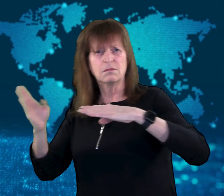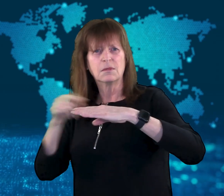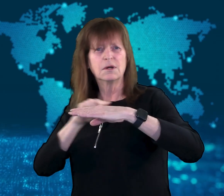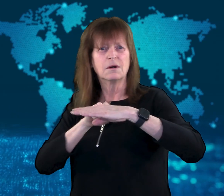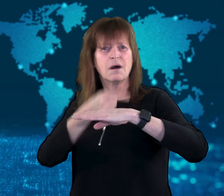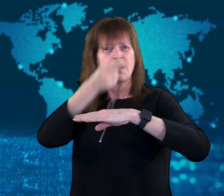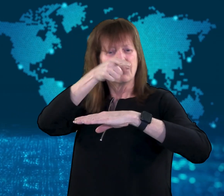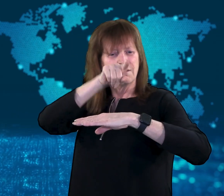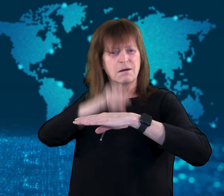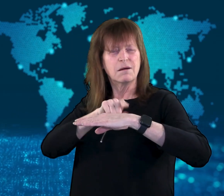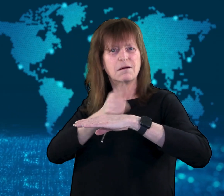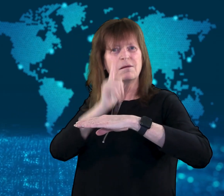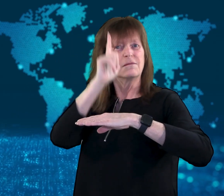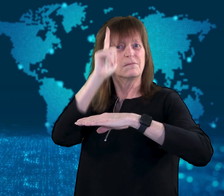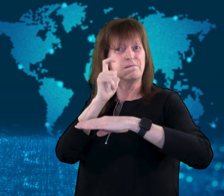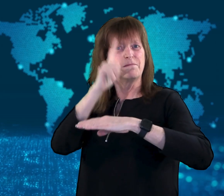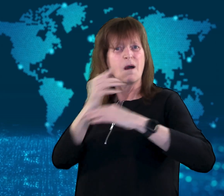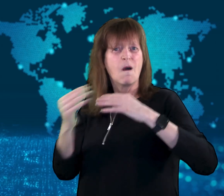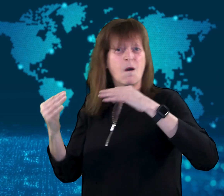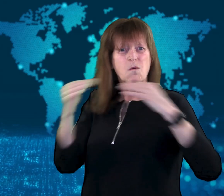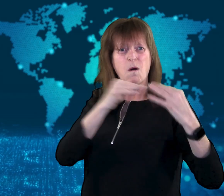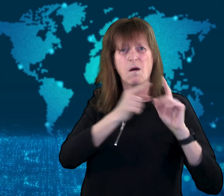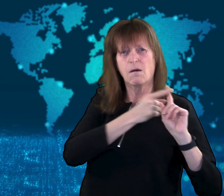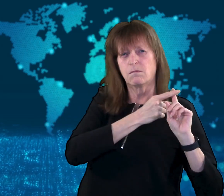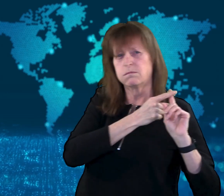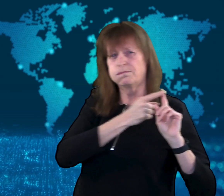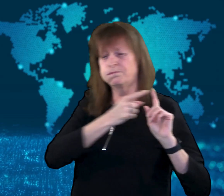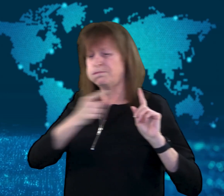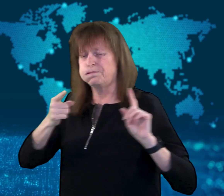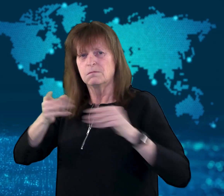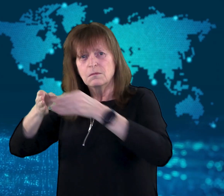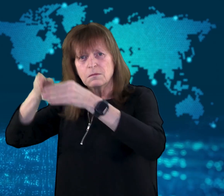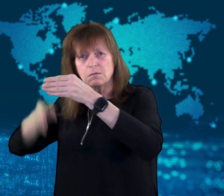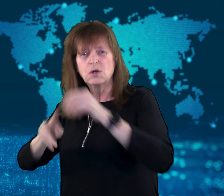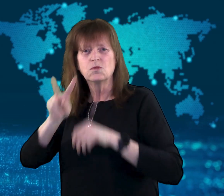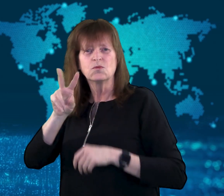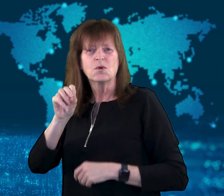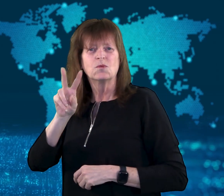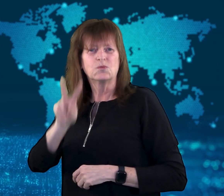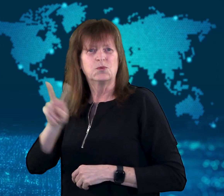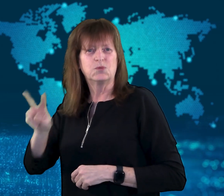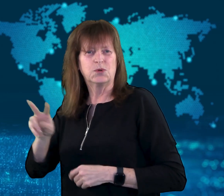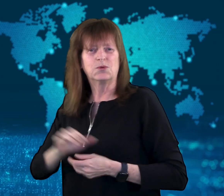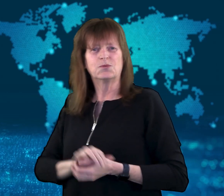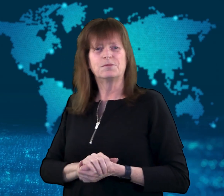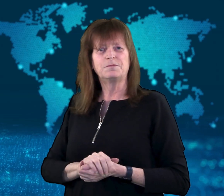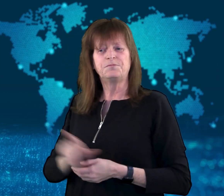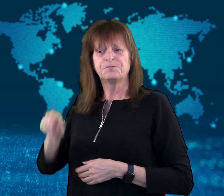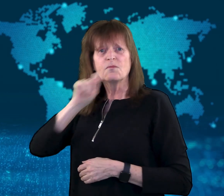the war last February and the end of 2022.